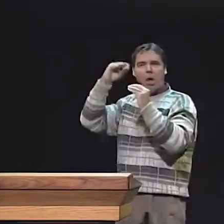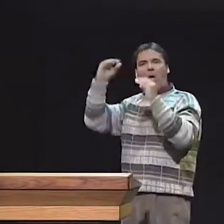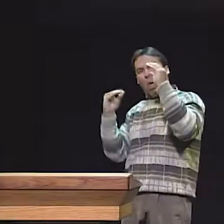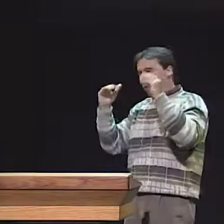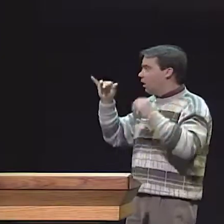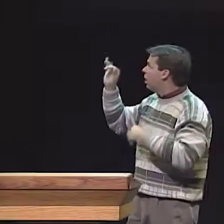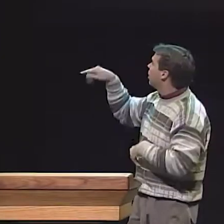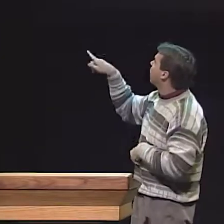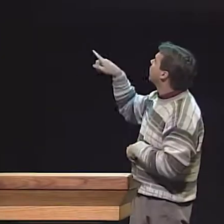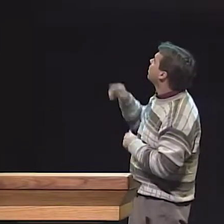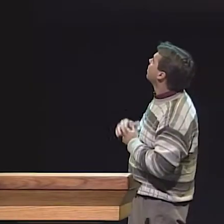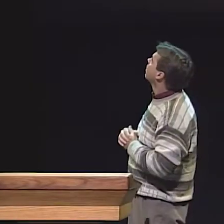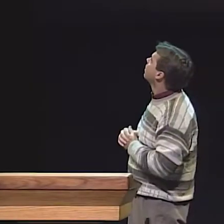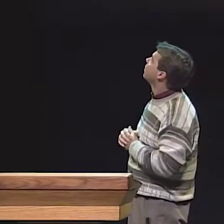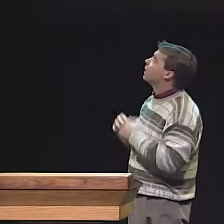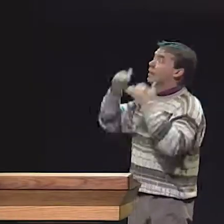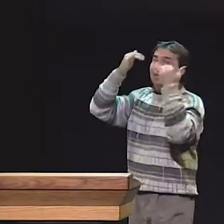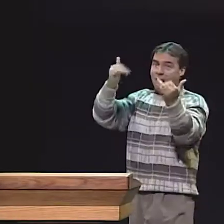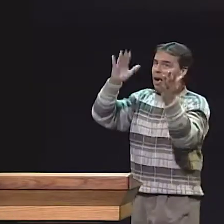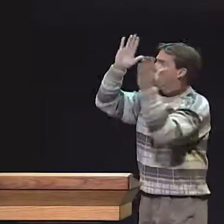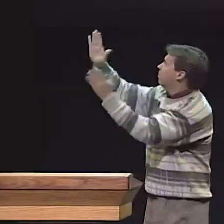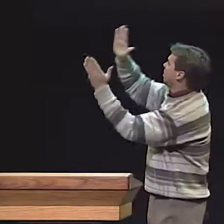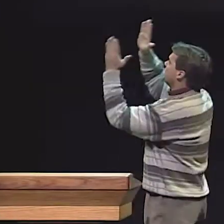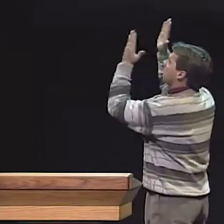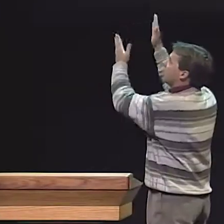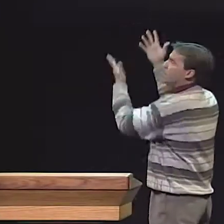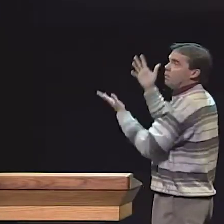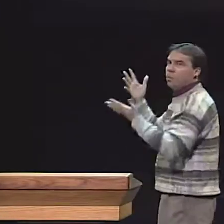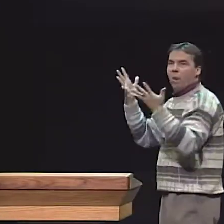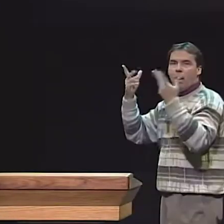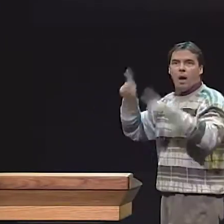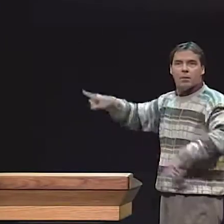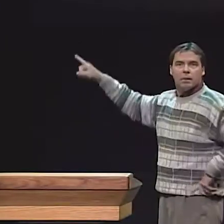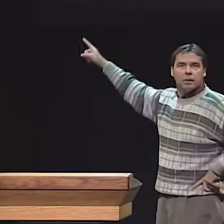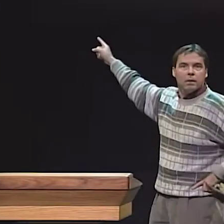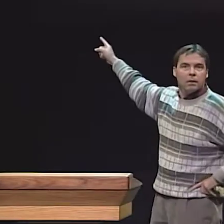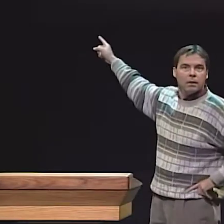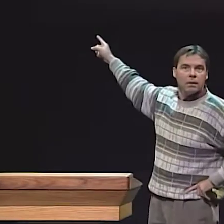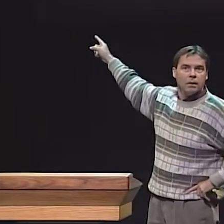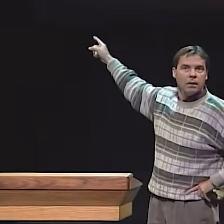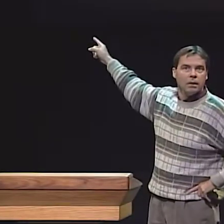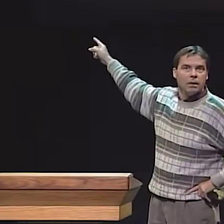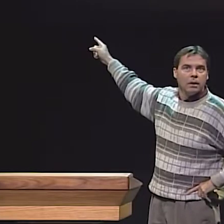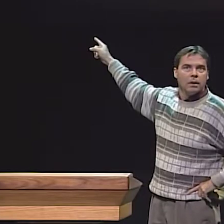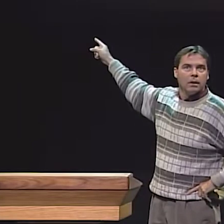IN THE BEGINNING AT THE PRE-TEST, BUT NOT THE CHILDREN WHO DIDN'T HAVE HEARING PARENT-- WHOSE HEARING PARENTS DIDN'T SIGN.